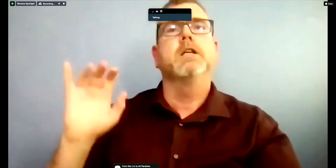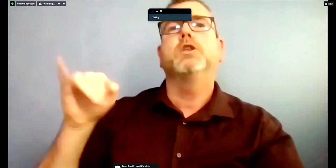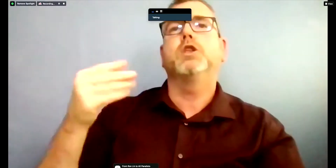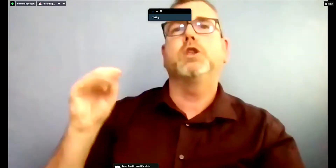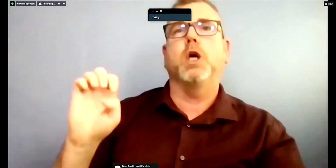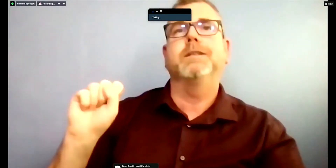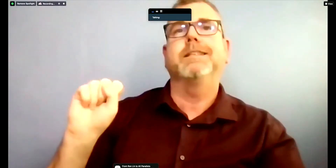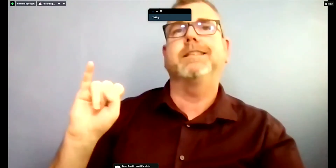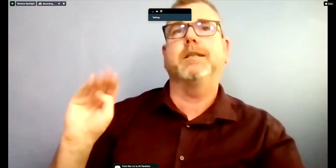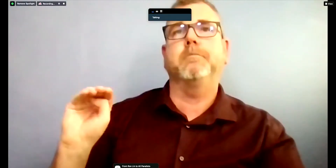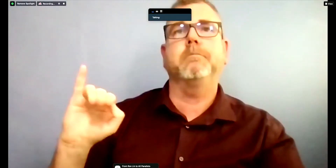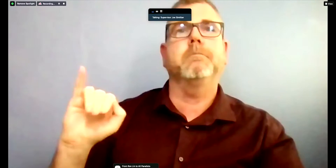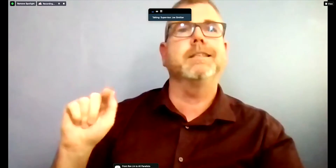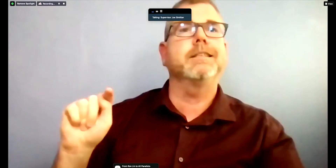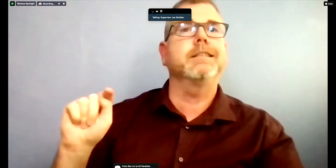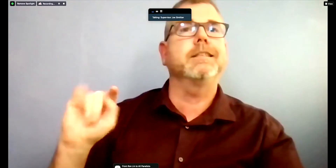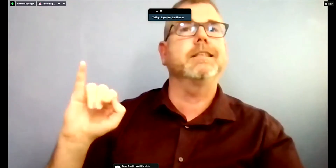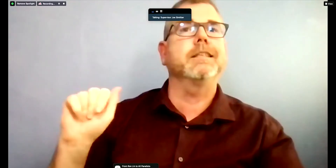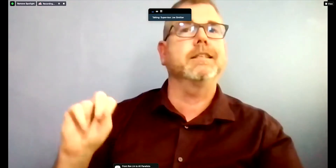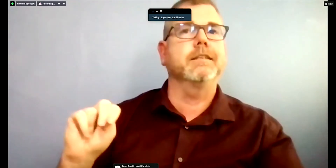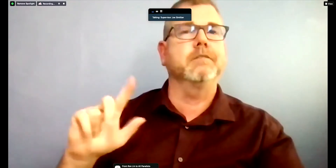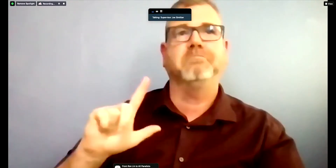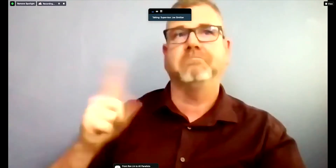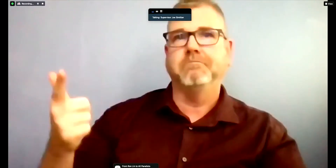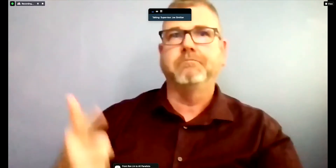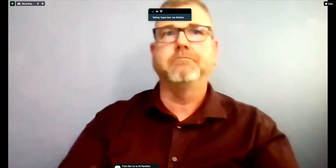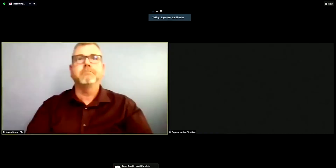County Supervisor Joe Simitian: Thank you uh very much, uh Mayor Kamei.